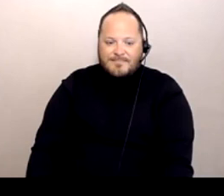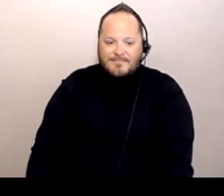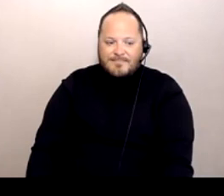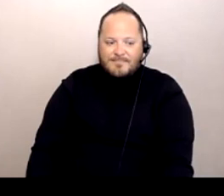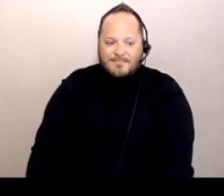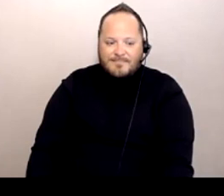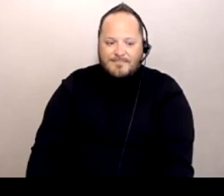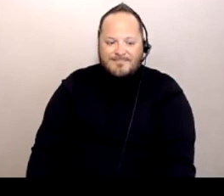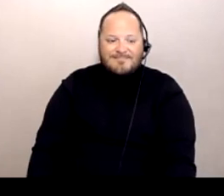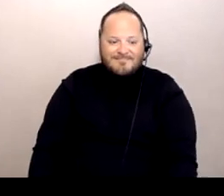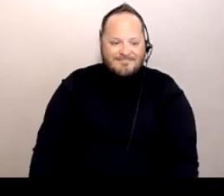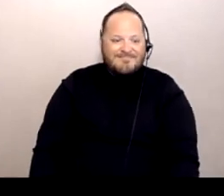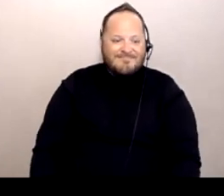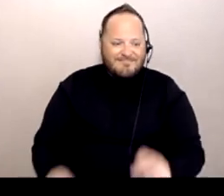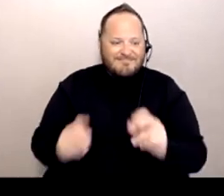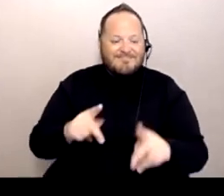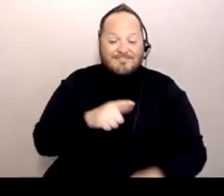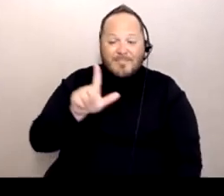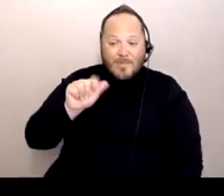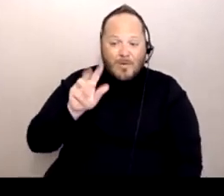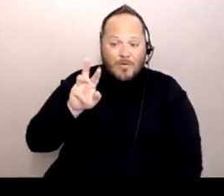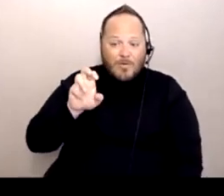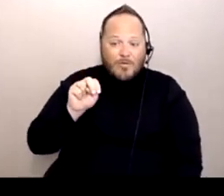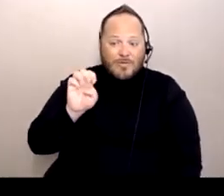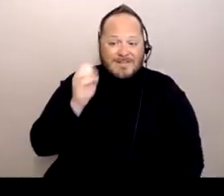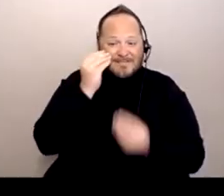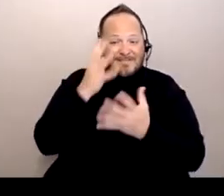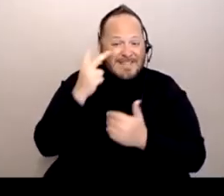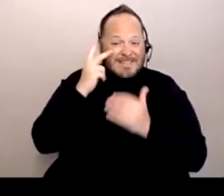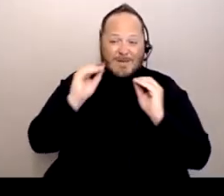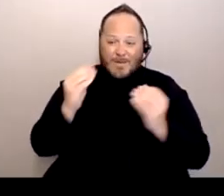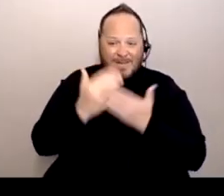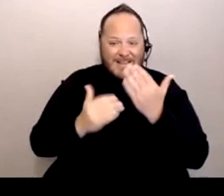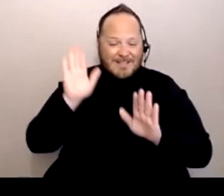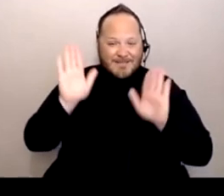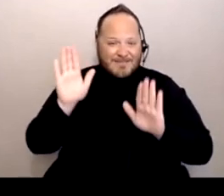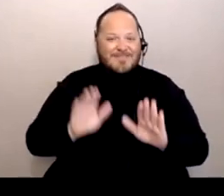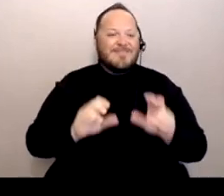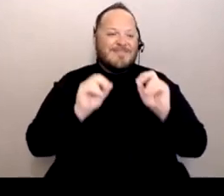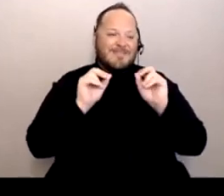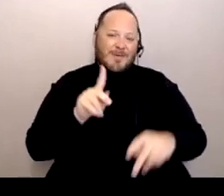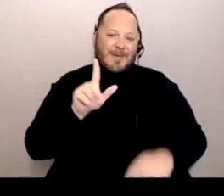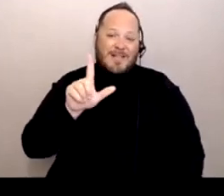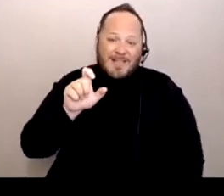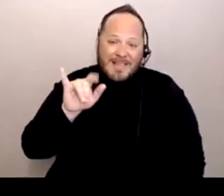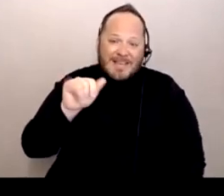Okay. - I see no hands raised. [Susan] Okay, all right. Well Ligia, thank you so much for this information.